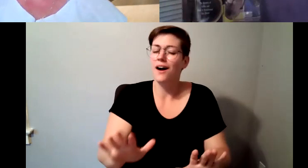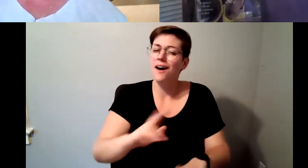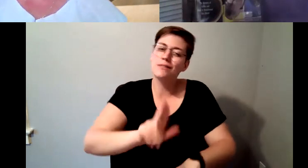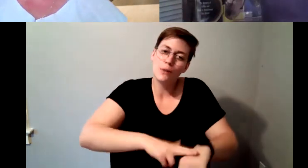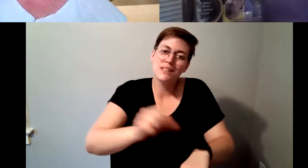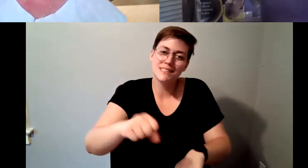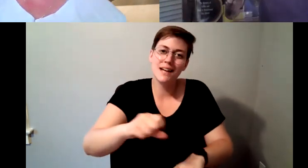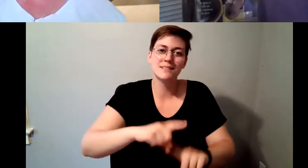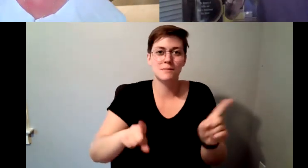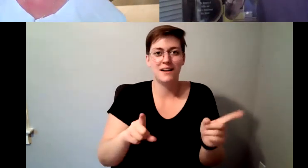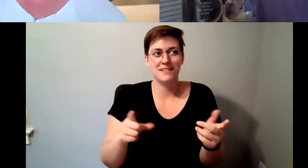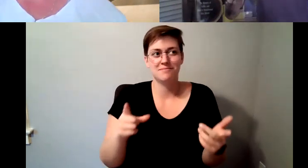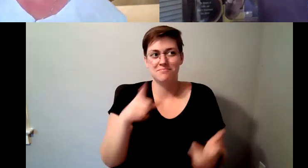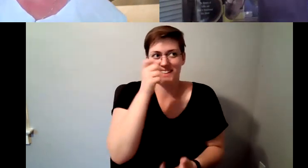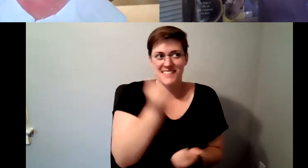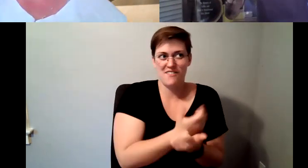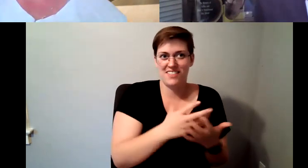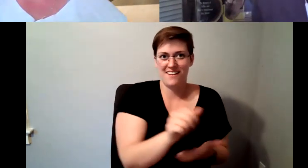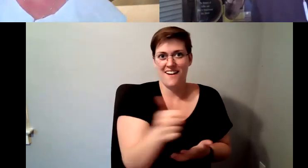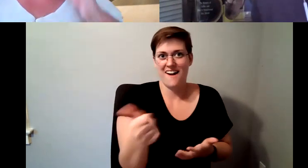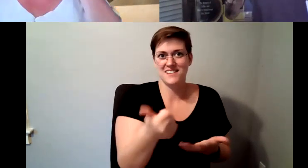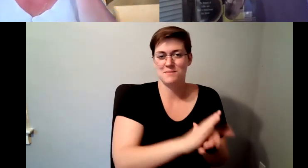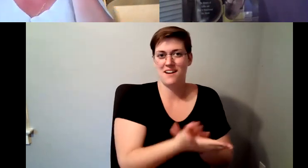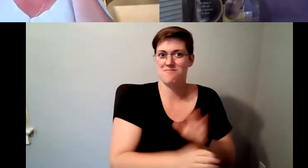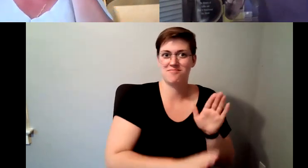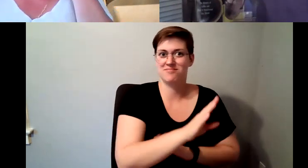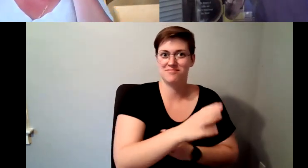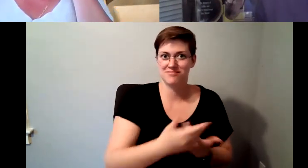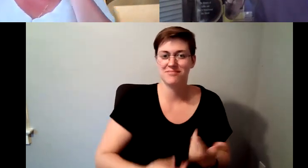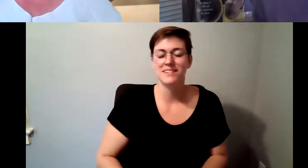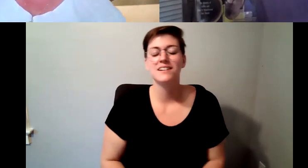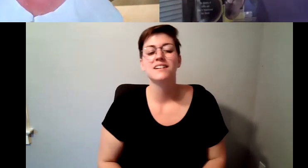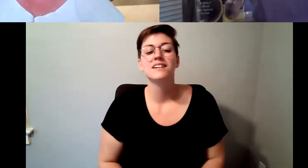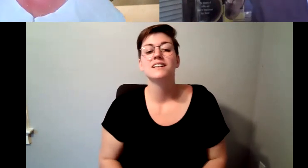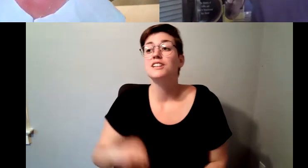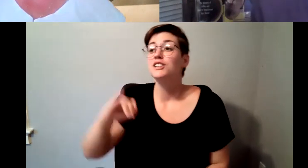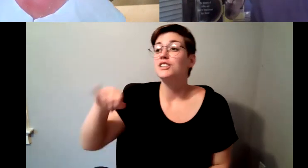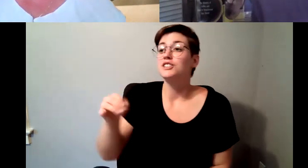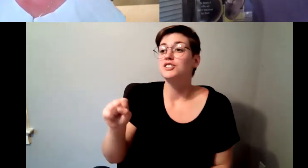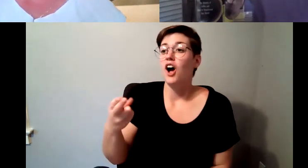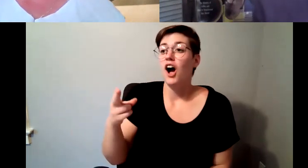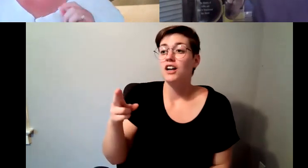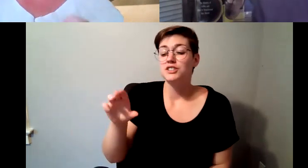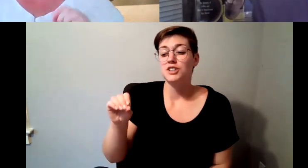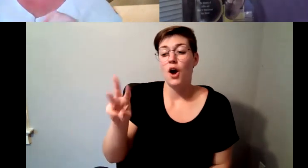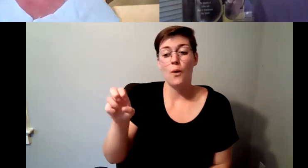Kelly Redder: Josh Allen from our Center for science studies that are at. D. Major Cohen: A good friend.